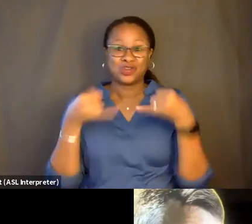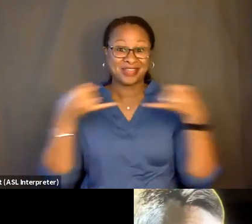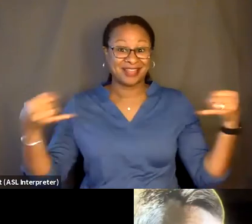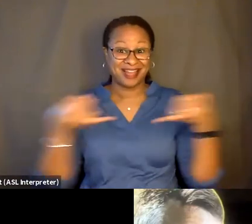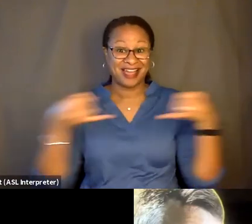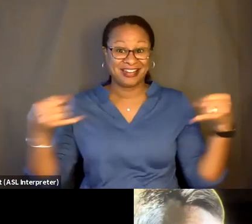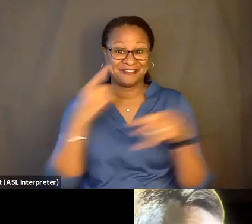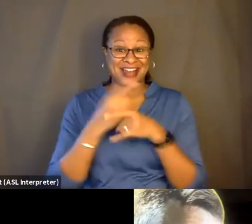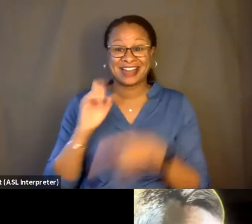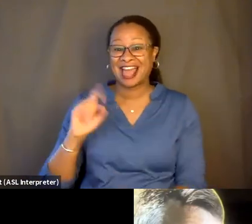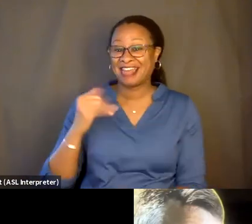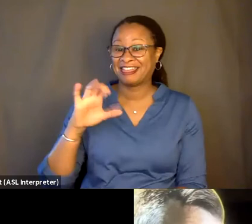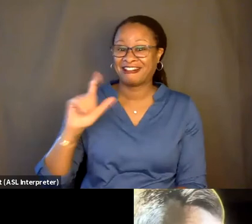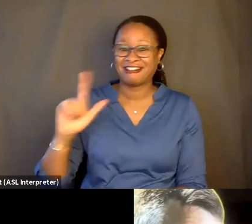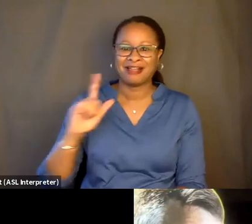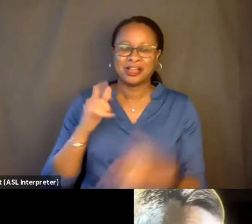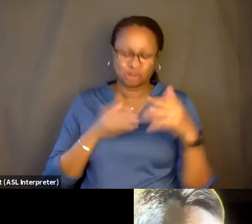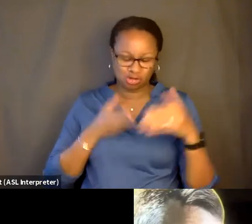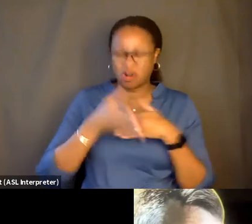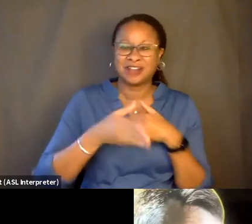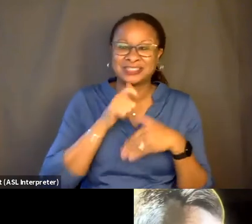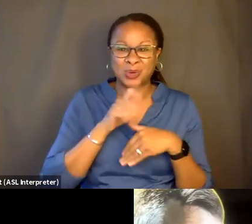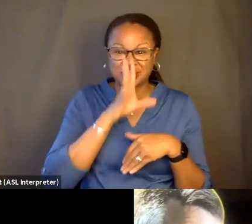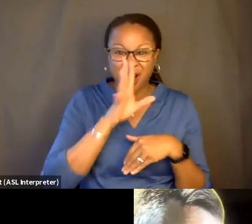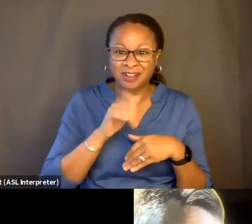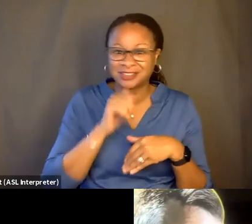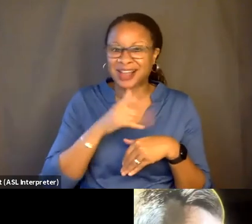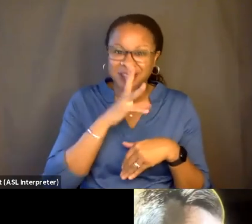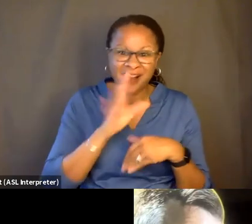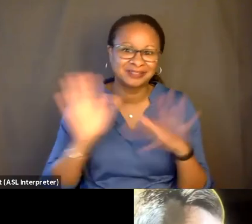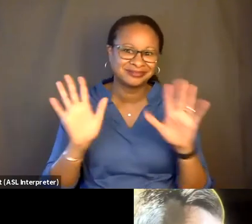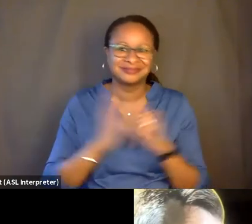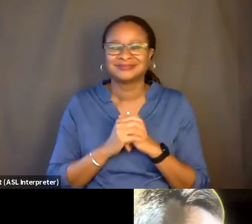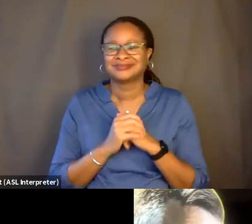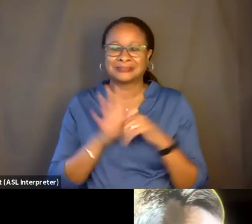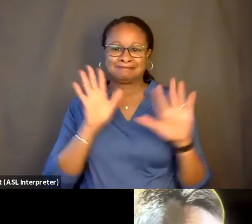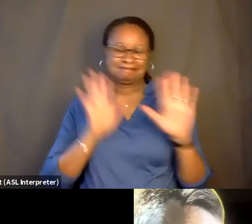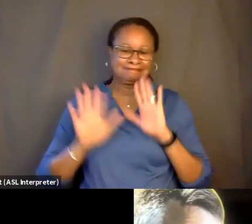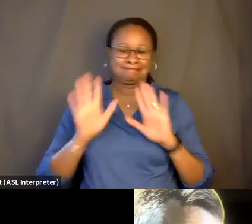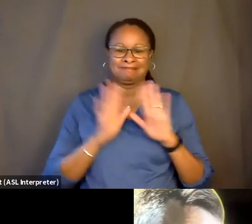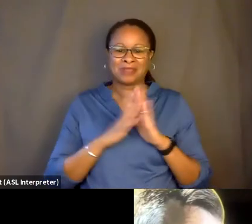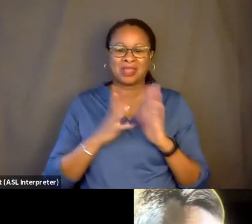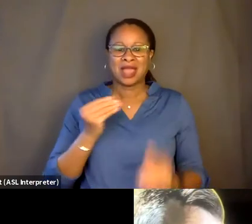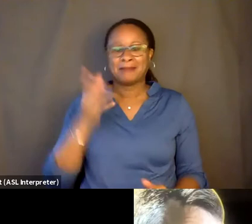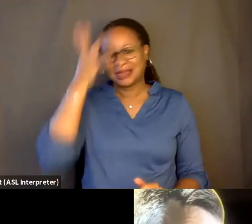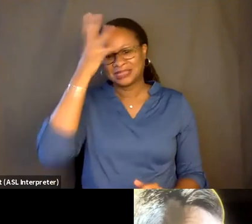Do I cross that line? Do I talk to them? Do I not talk to them? You know, and my dad, like, often will call